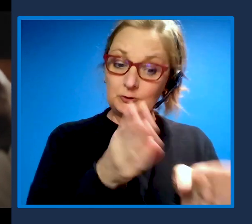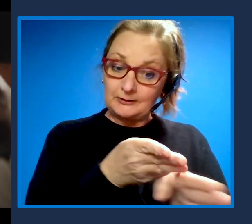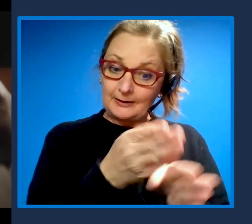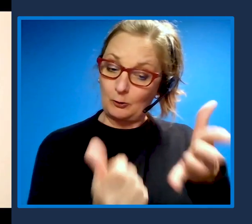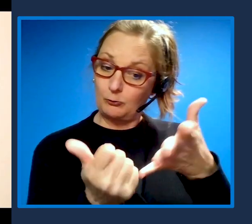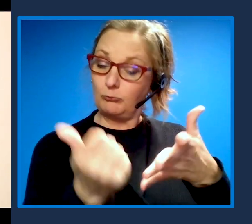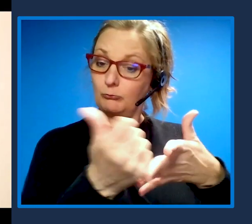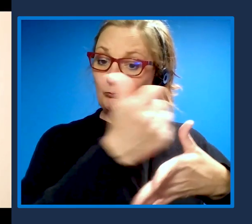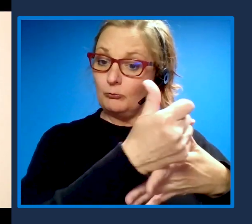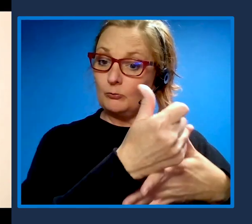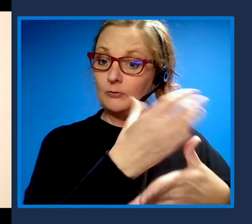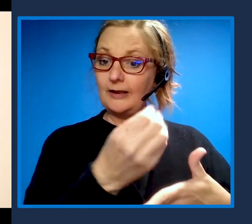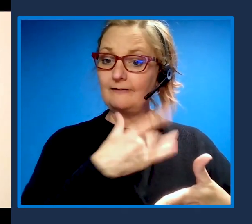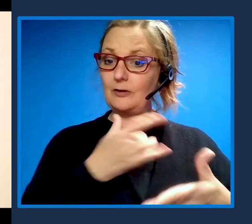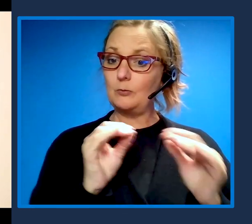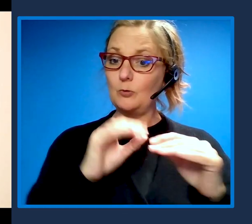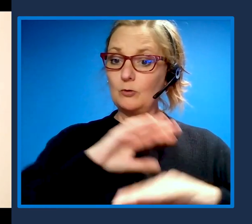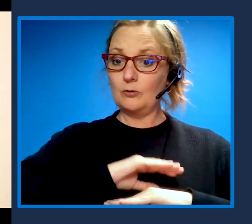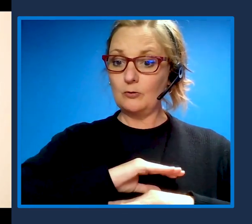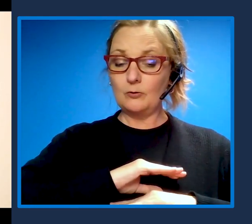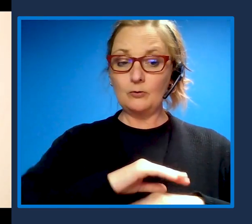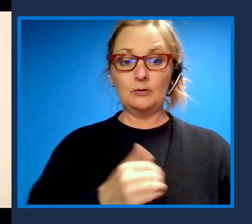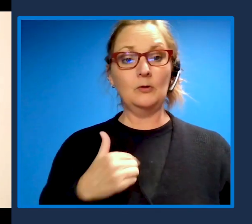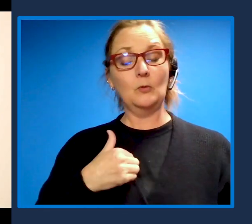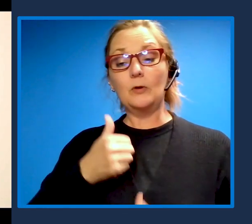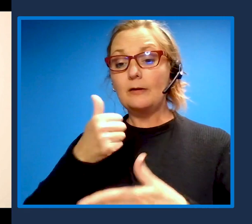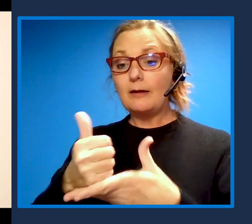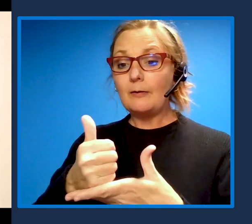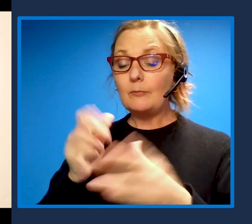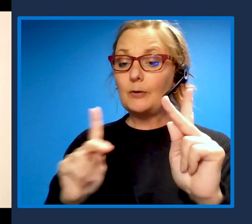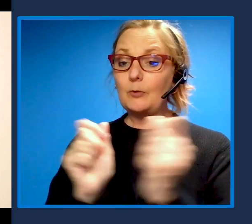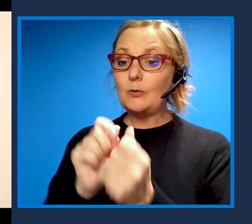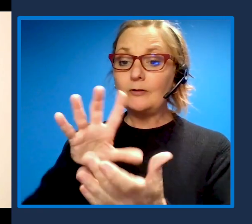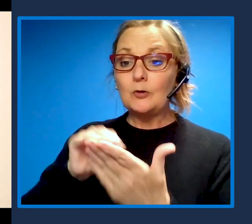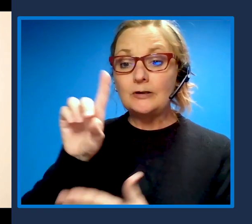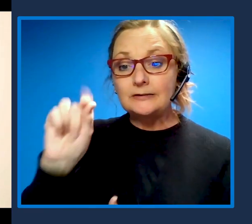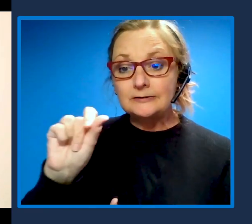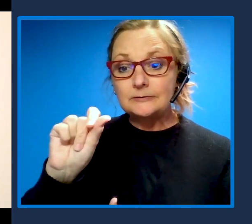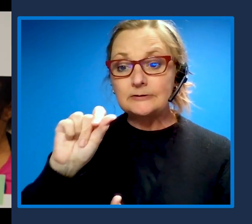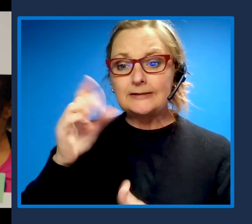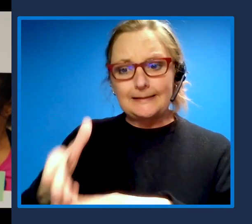Enhancing people with learning disabilities, digital skills was an innovative approach.